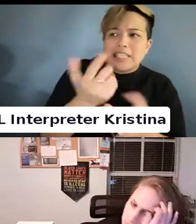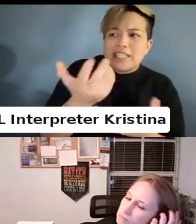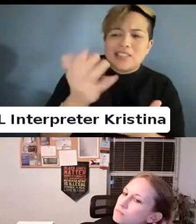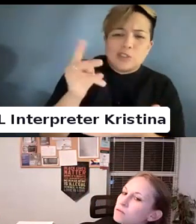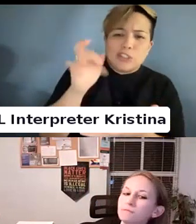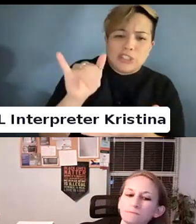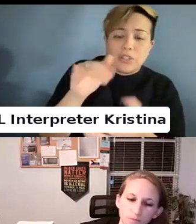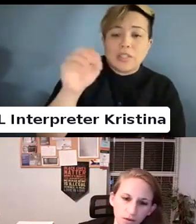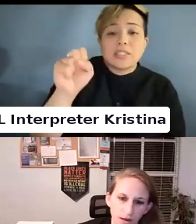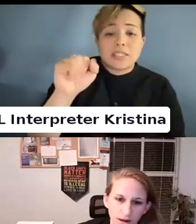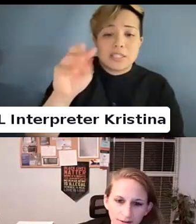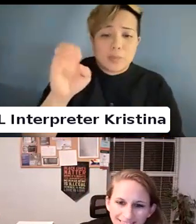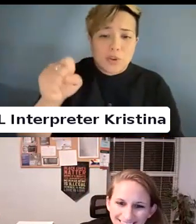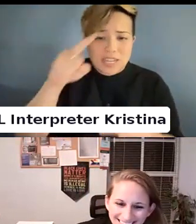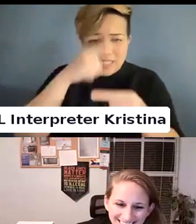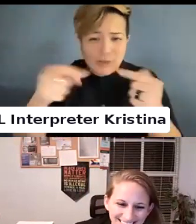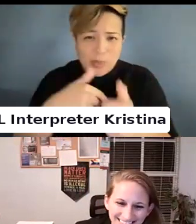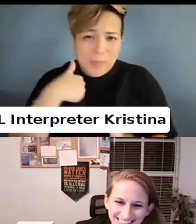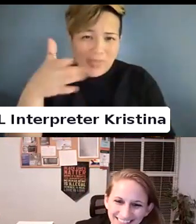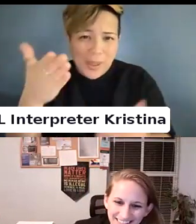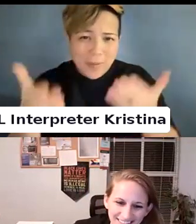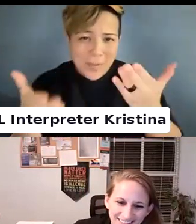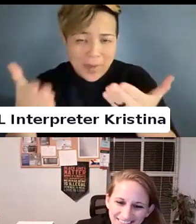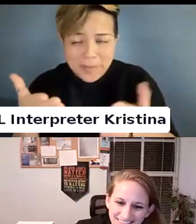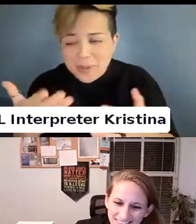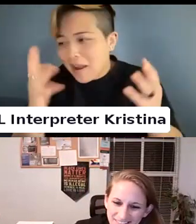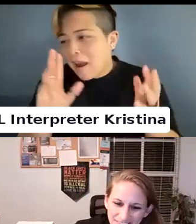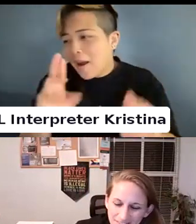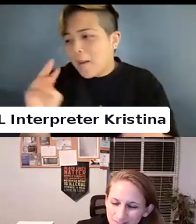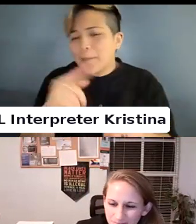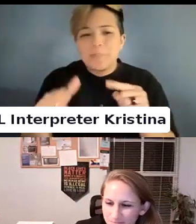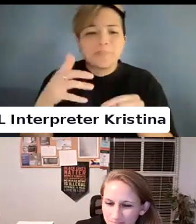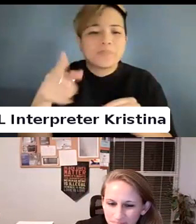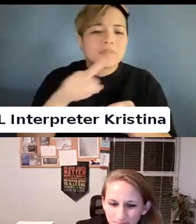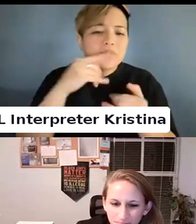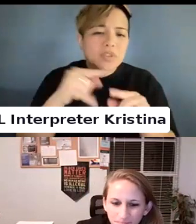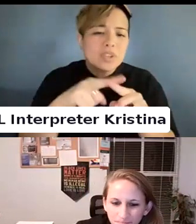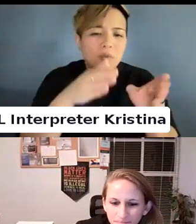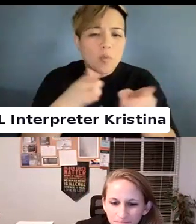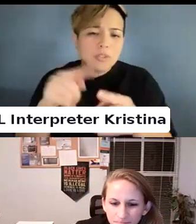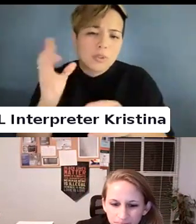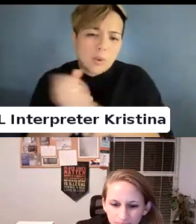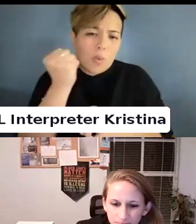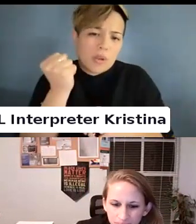Simone can disagree with me there. But they are still to an extent.